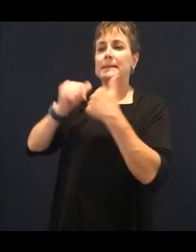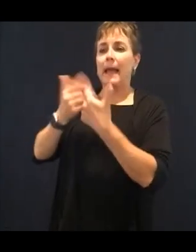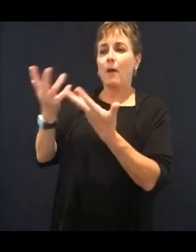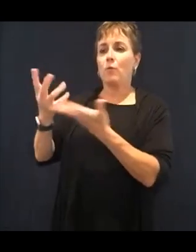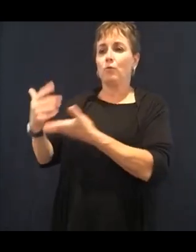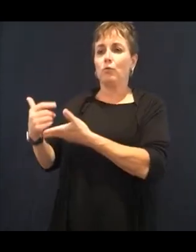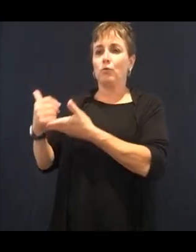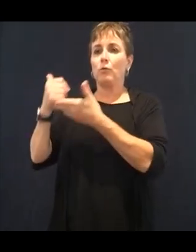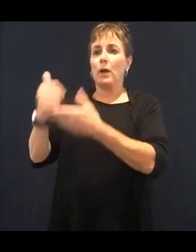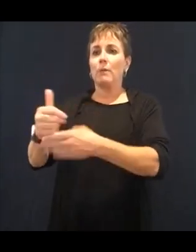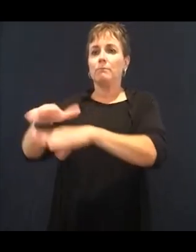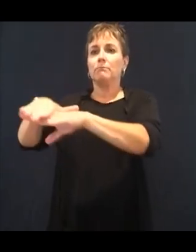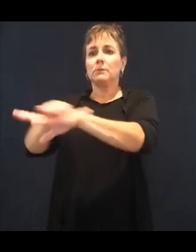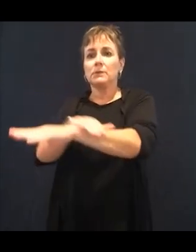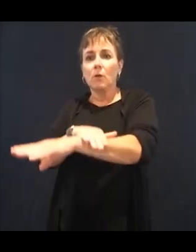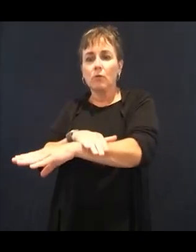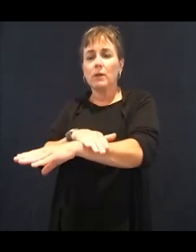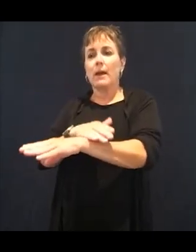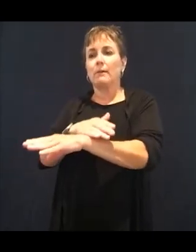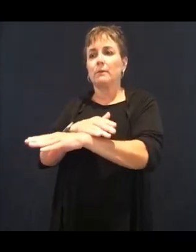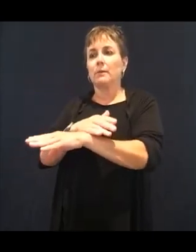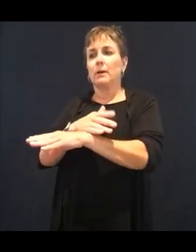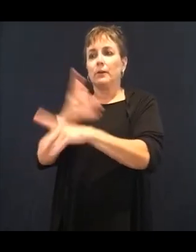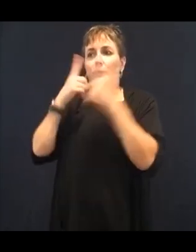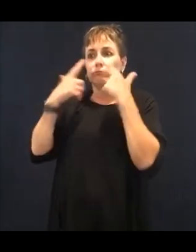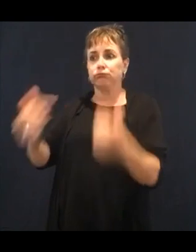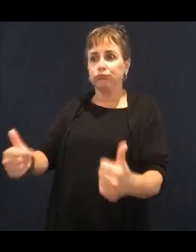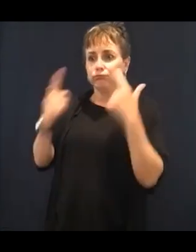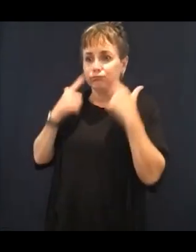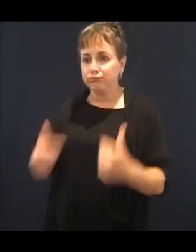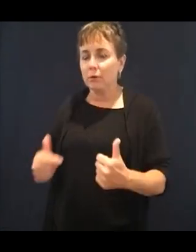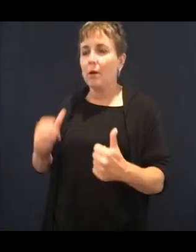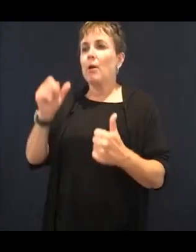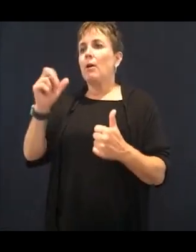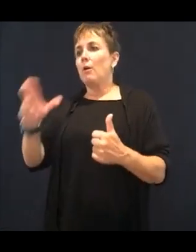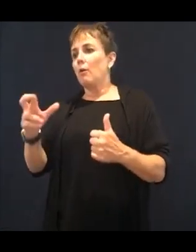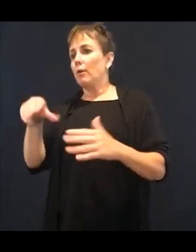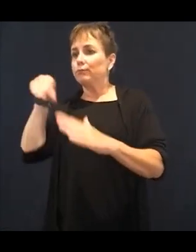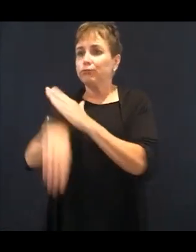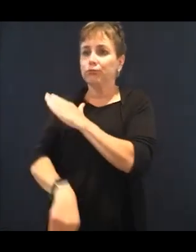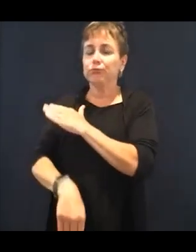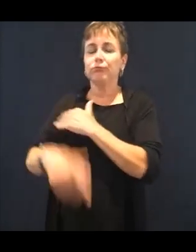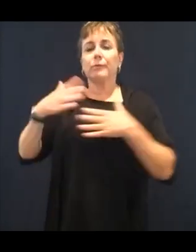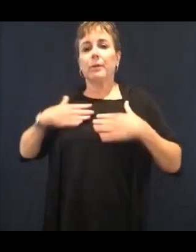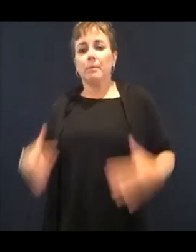and mineral-wise. And so I'm going to try to get as much of